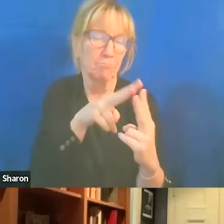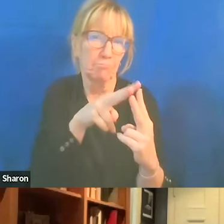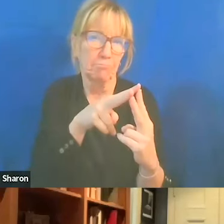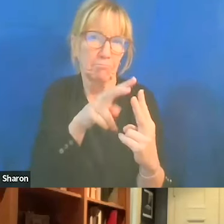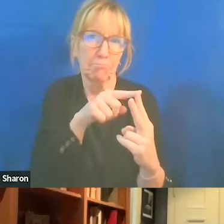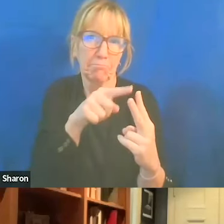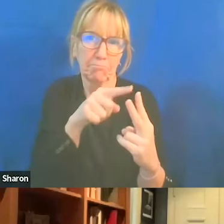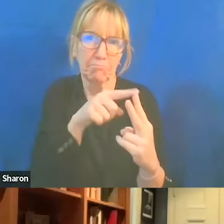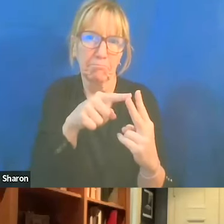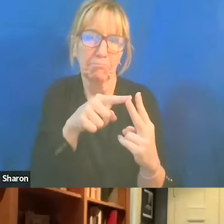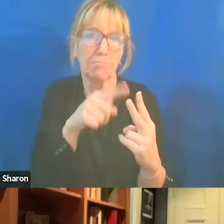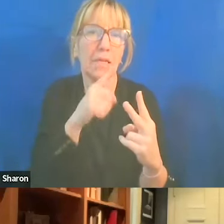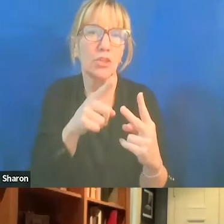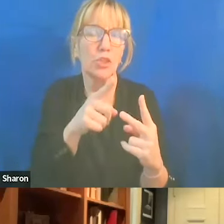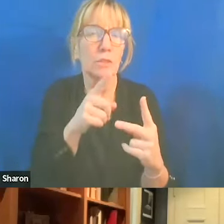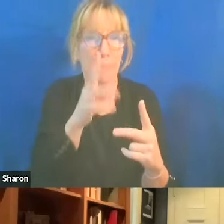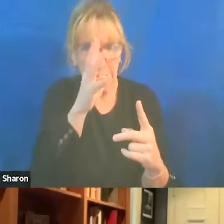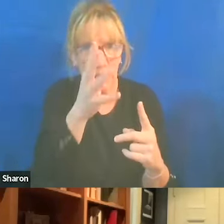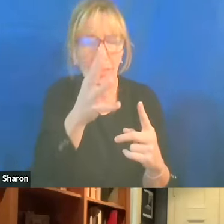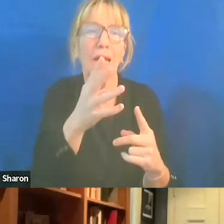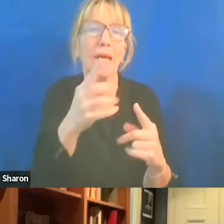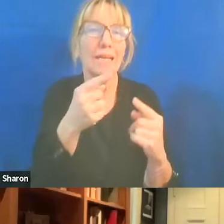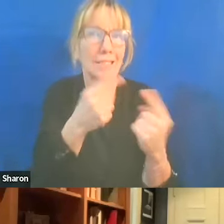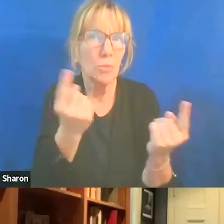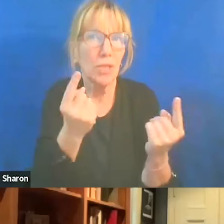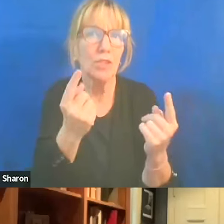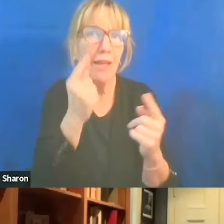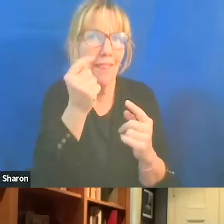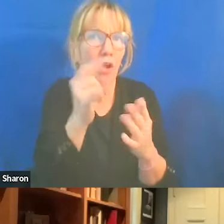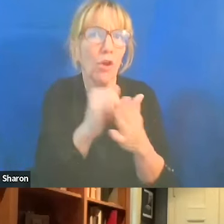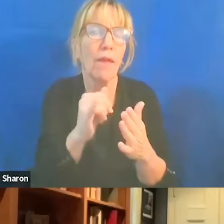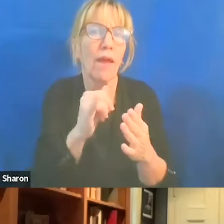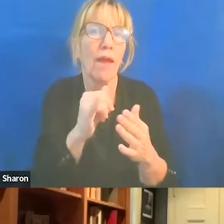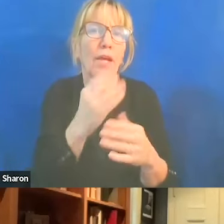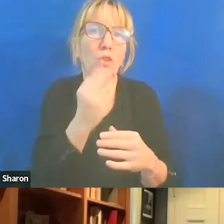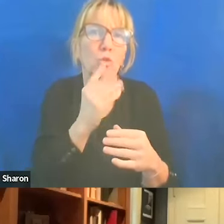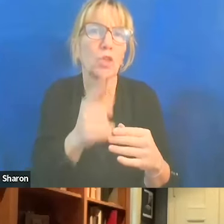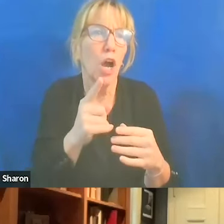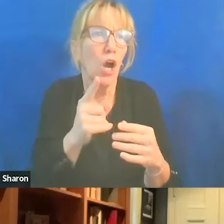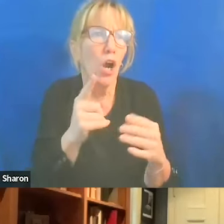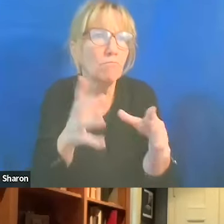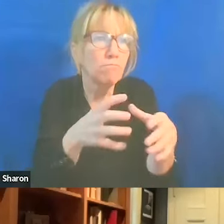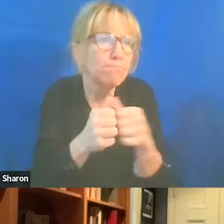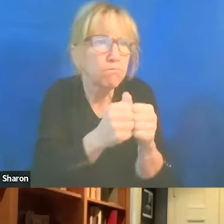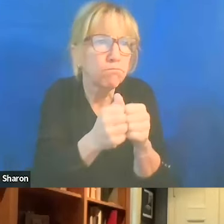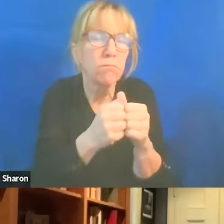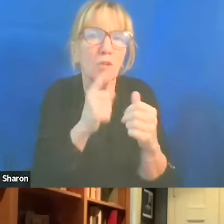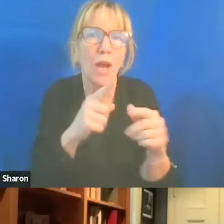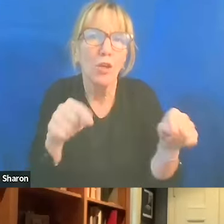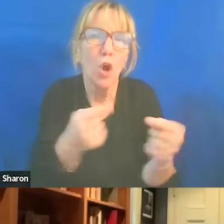It's conspiracy theory that believe Jews are conspiring to harm humanity and gives an explanation for what goes wrong in the world,